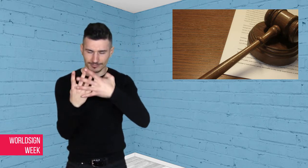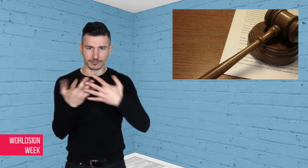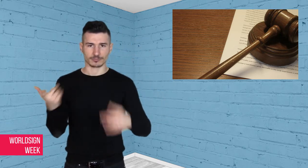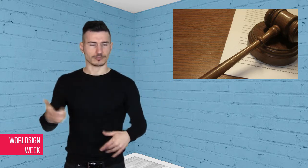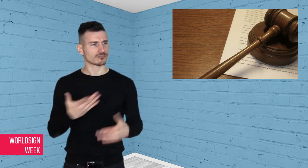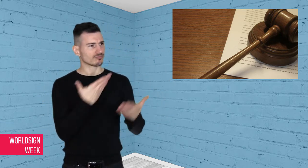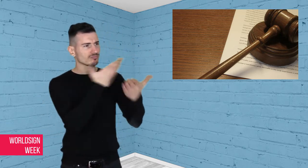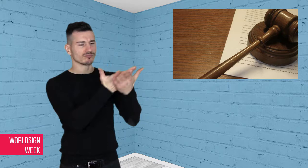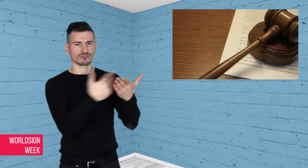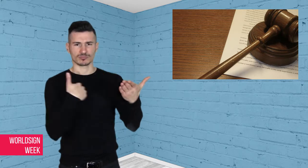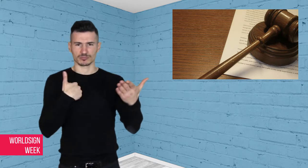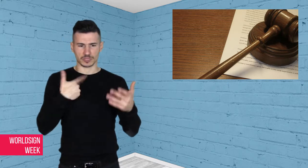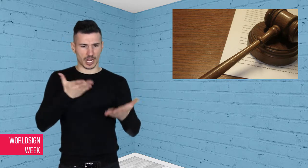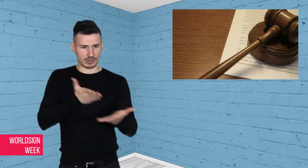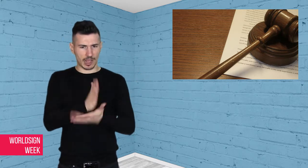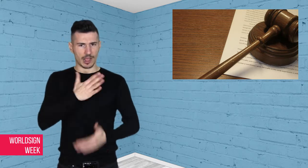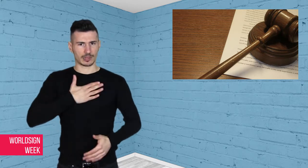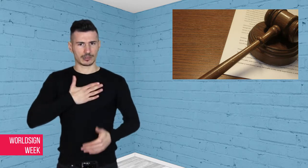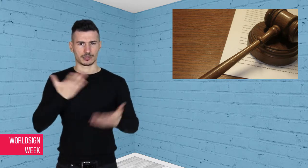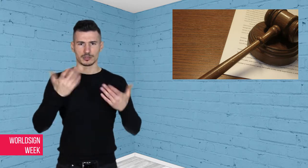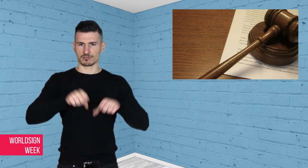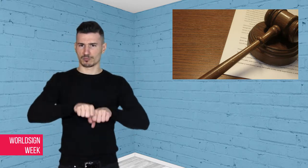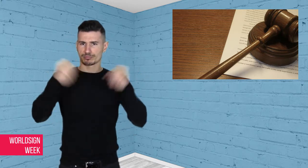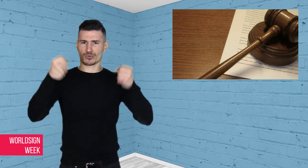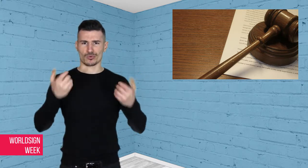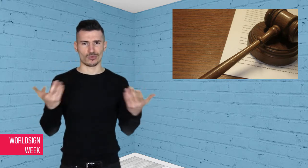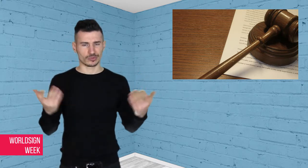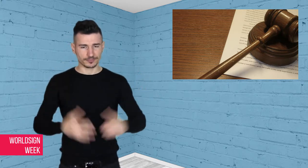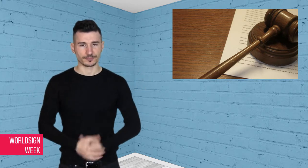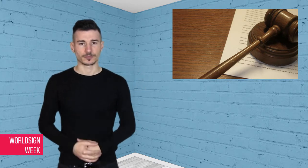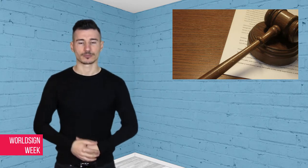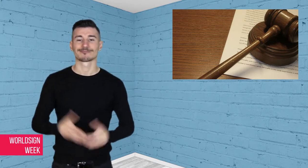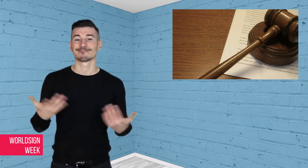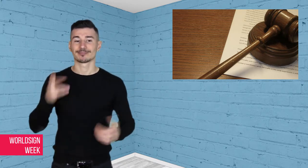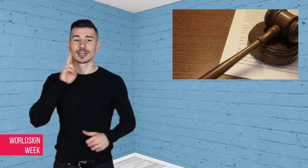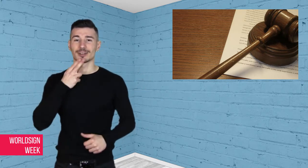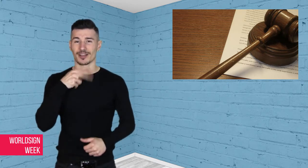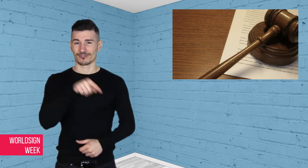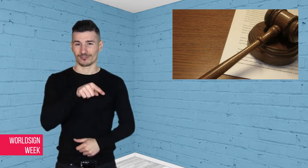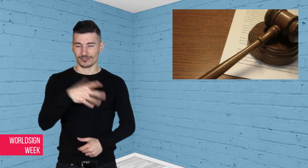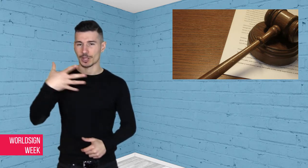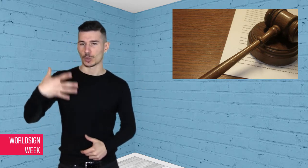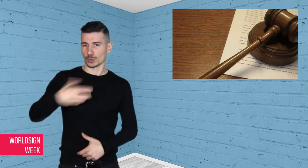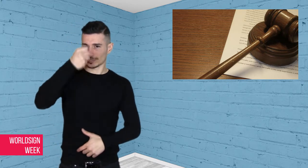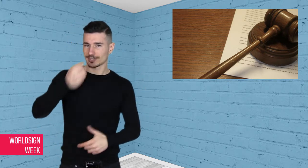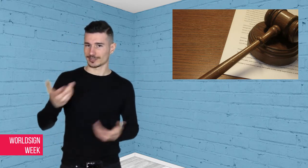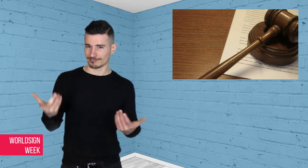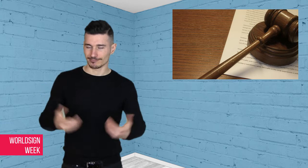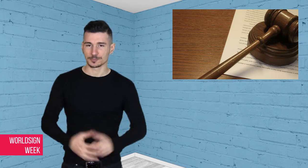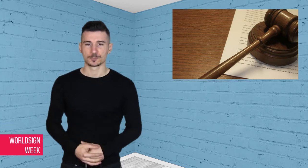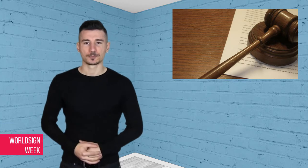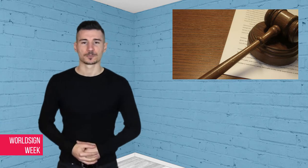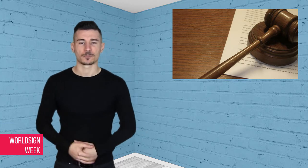civil rights were being violated and won the case. Deaf advocates indicate